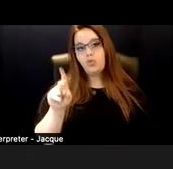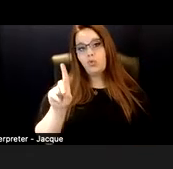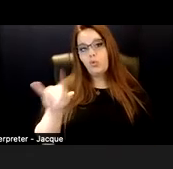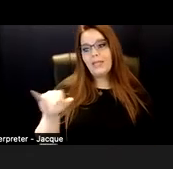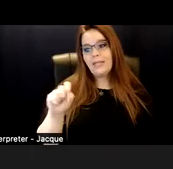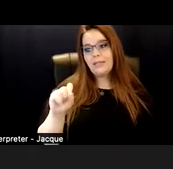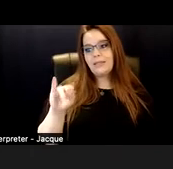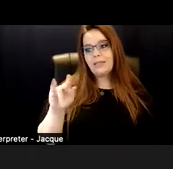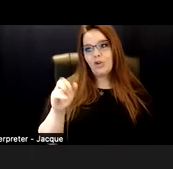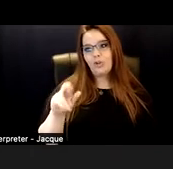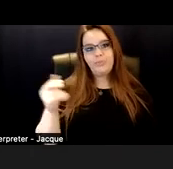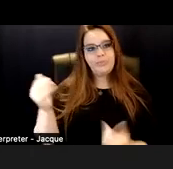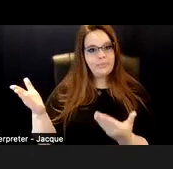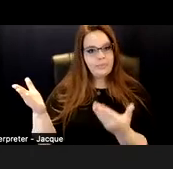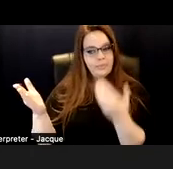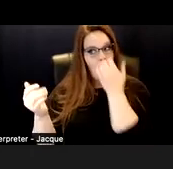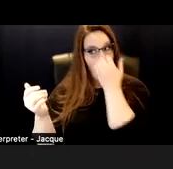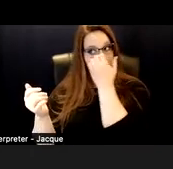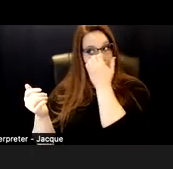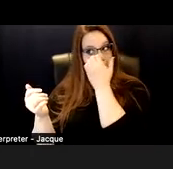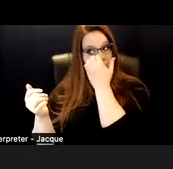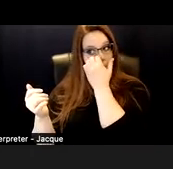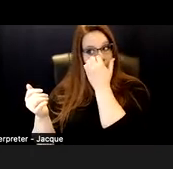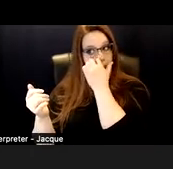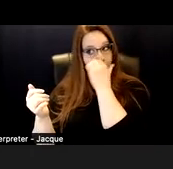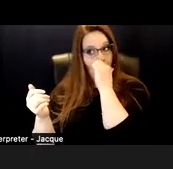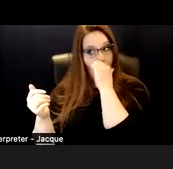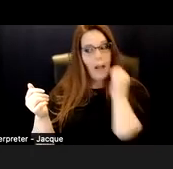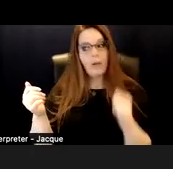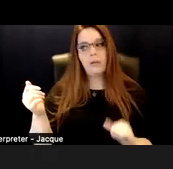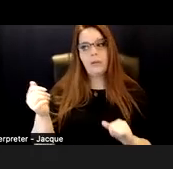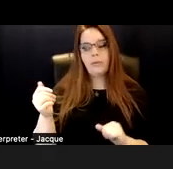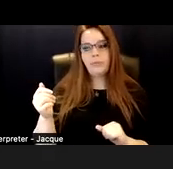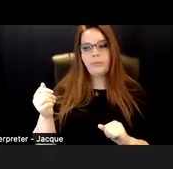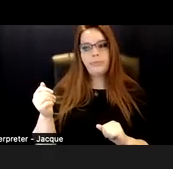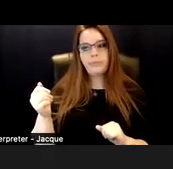"Neurodiversity is a property of the human population of Earth. While neurodiversity itself is just